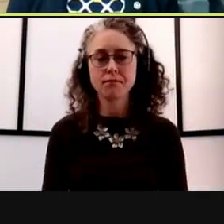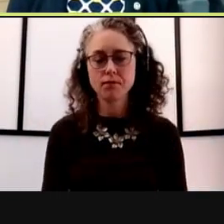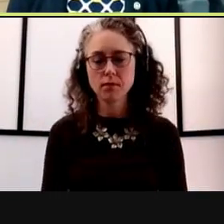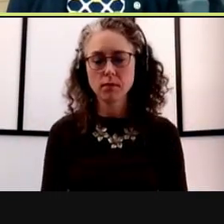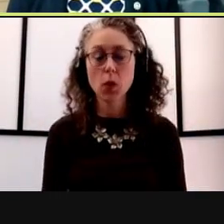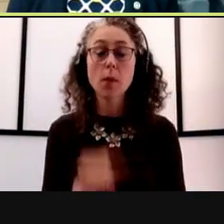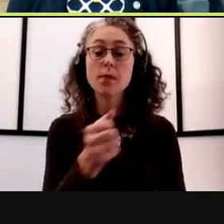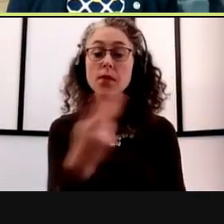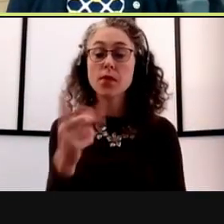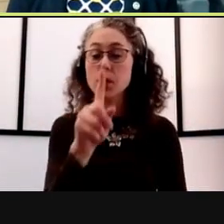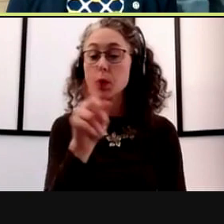that got added on.